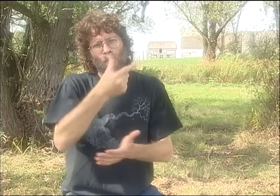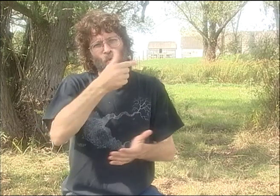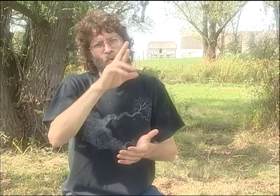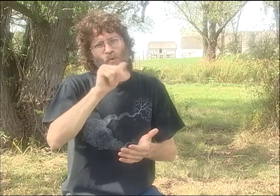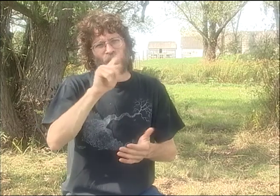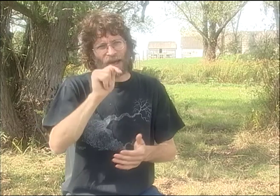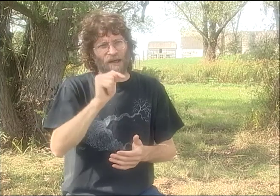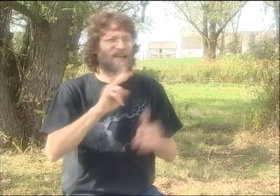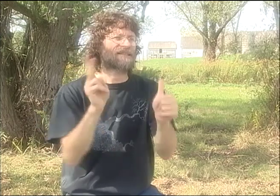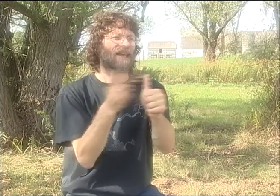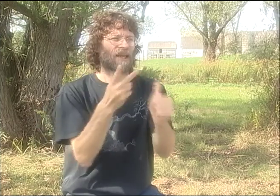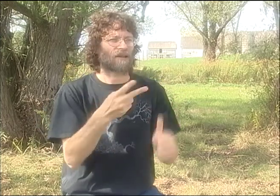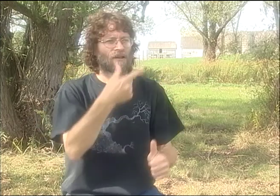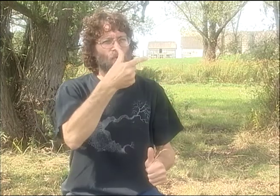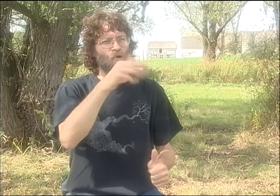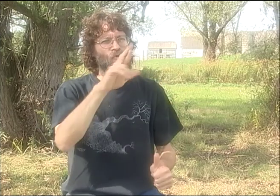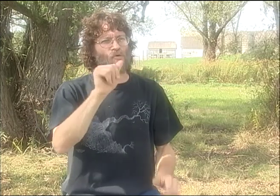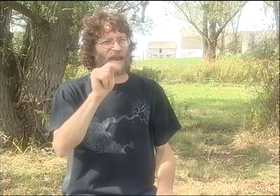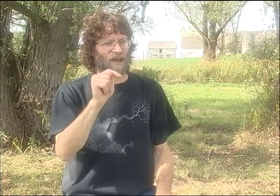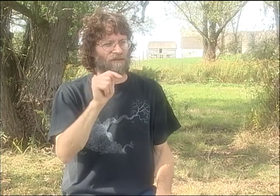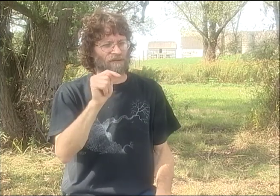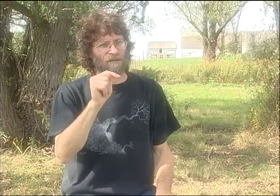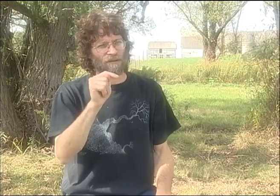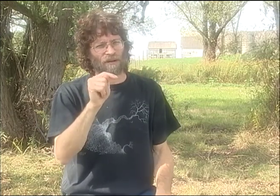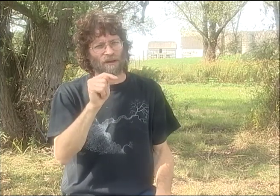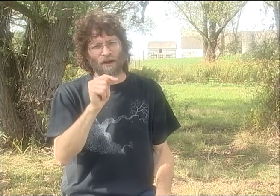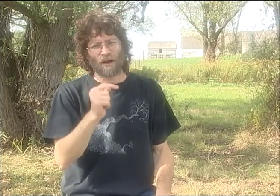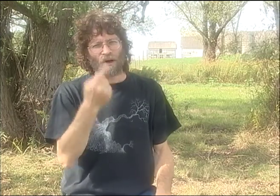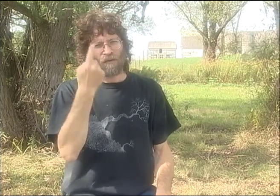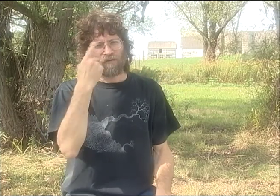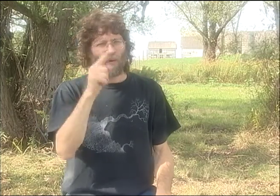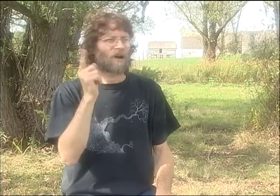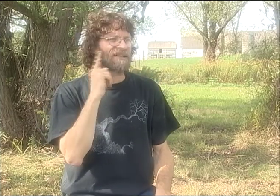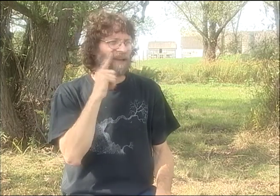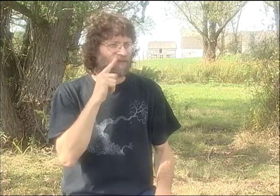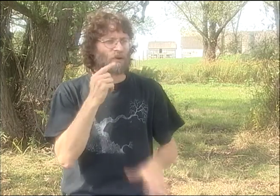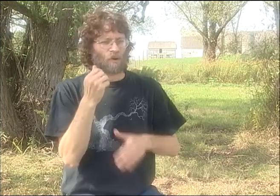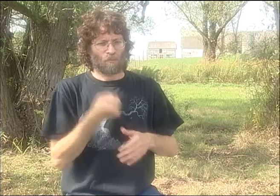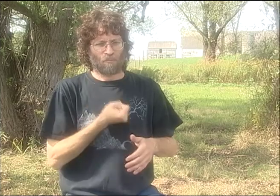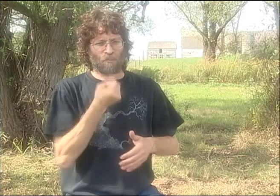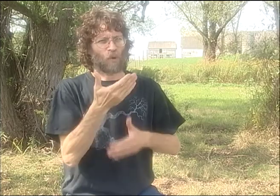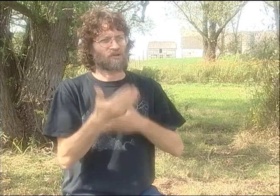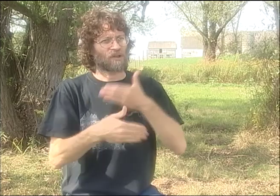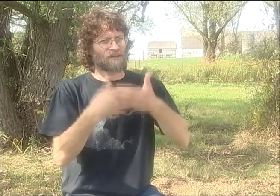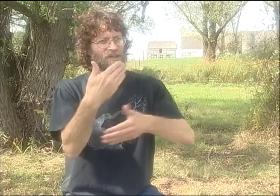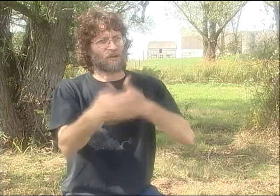AND SO HE DECIDED THAT HE WANTED TO WRITE A SECOND GRANT,